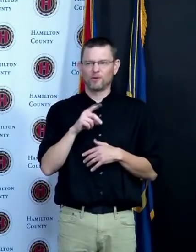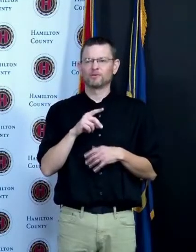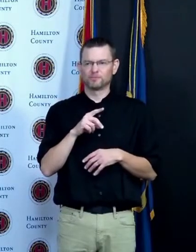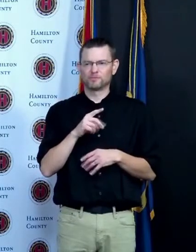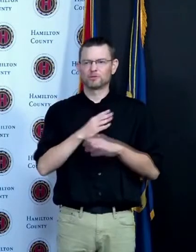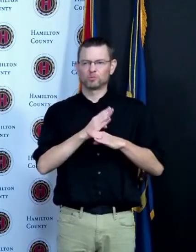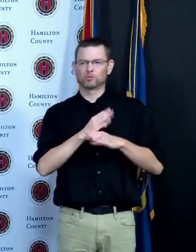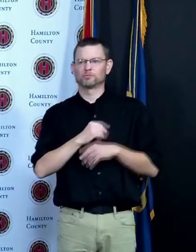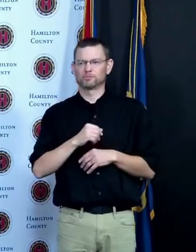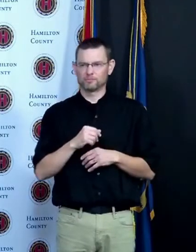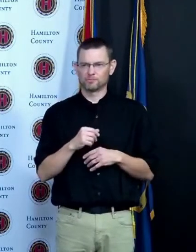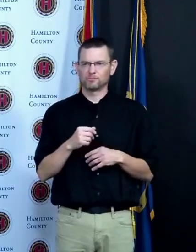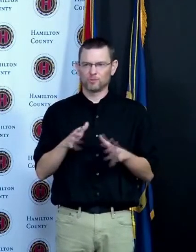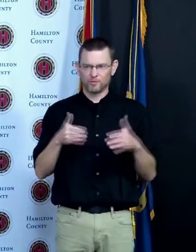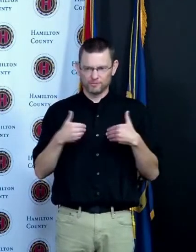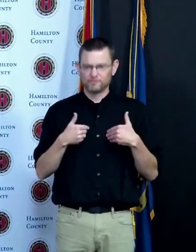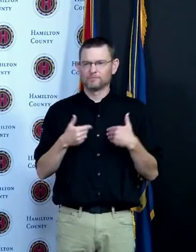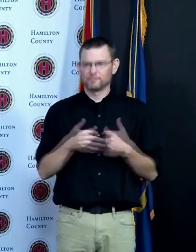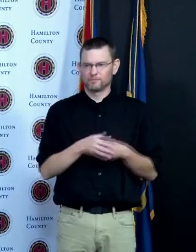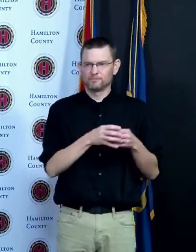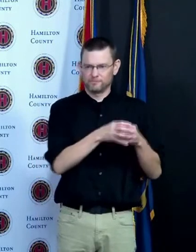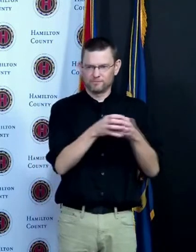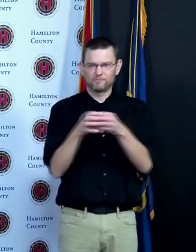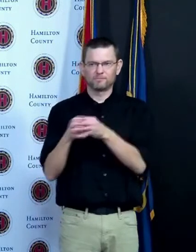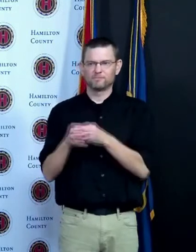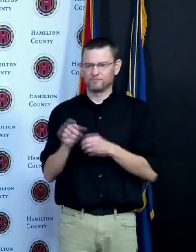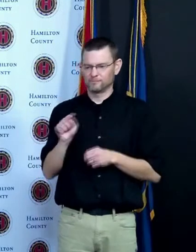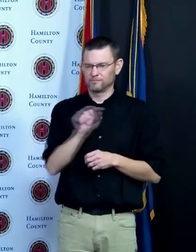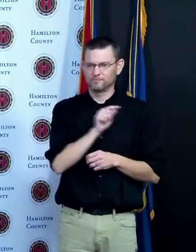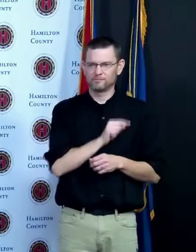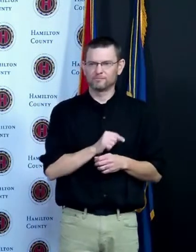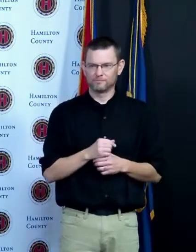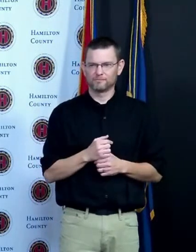I can see your point but I would always fall back on science in the centers for disease control as